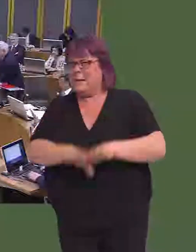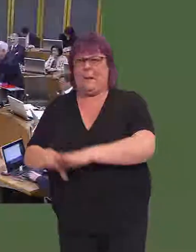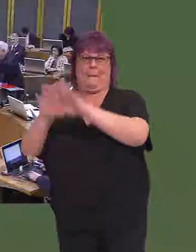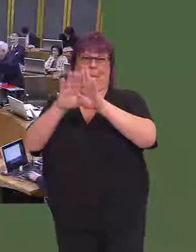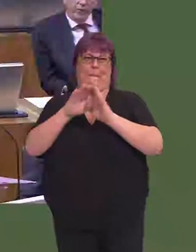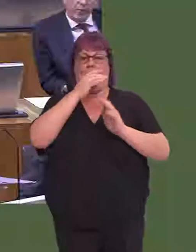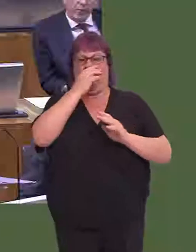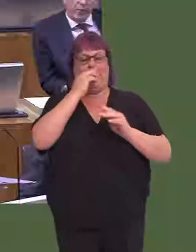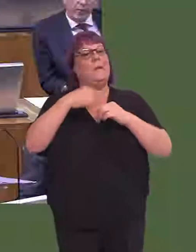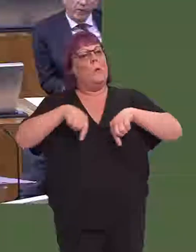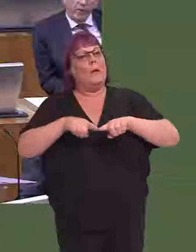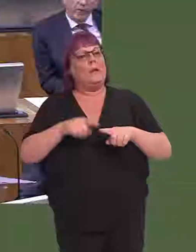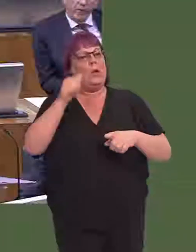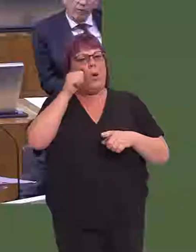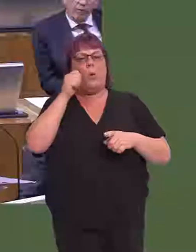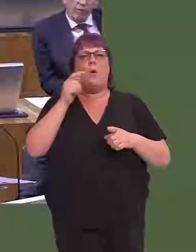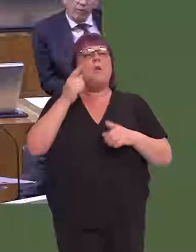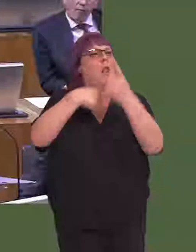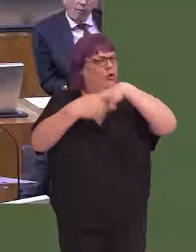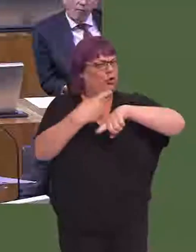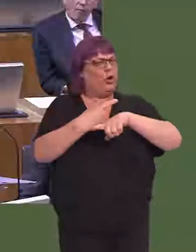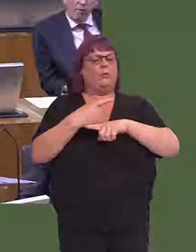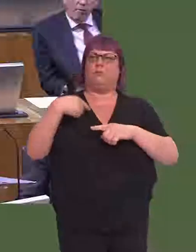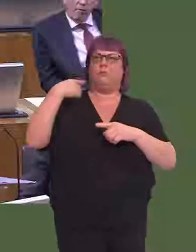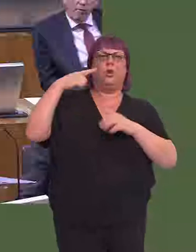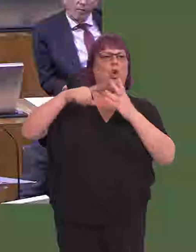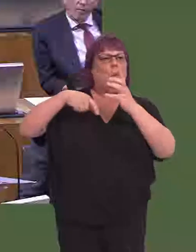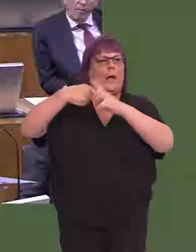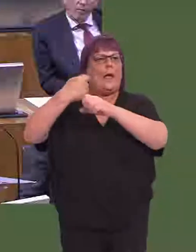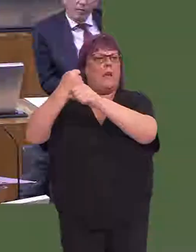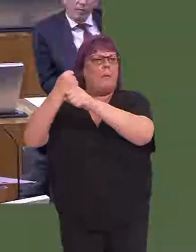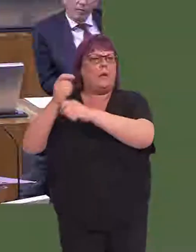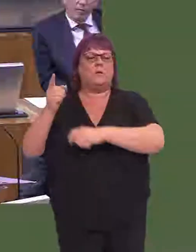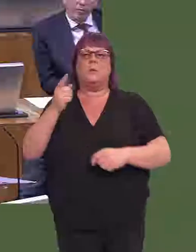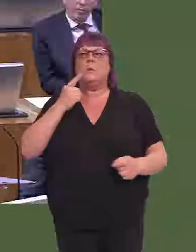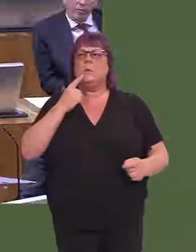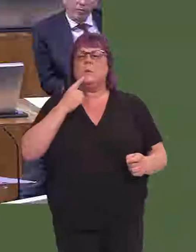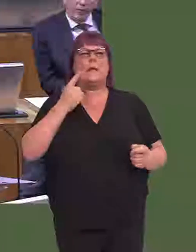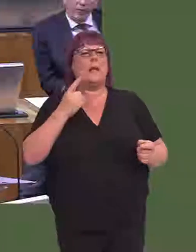So, we've come to position where a UK Government, a year ago, were sayingóand I'm not sure